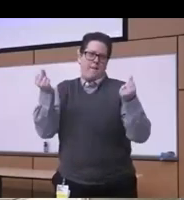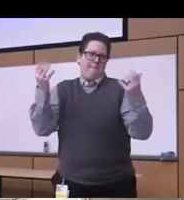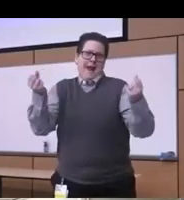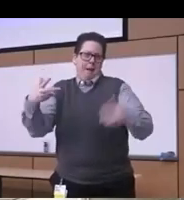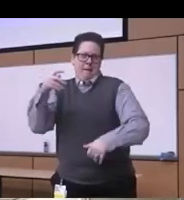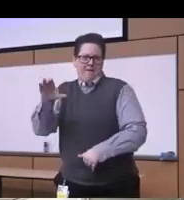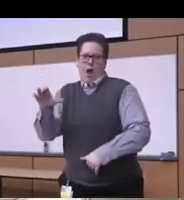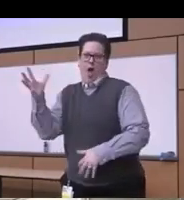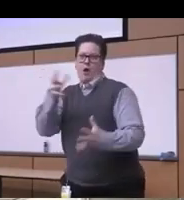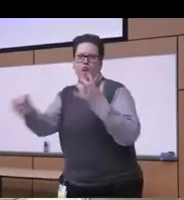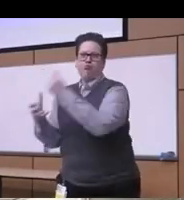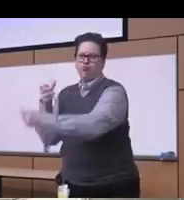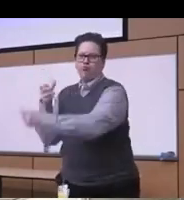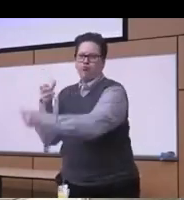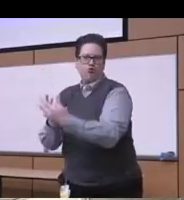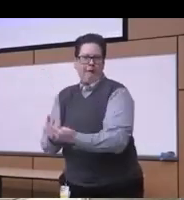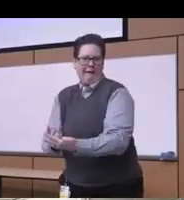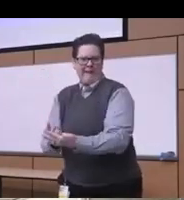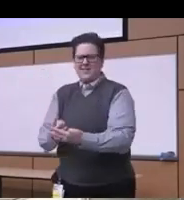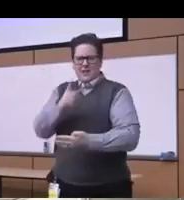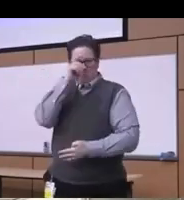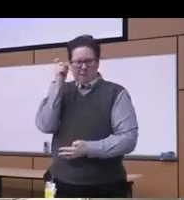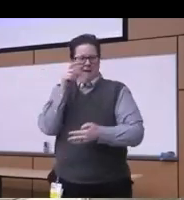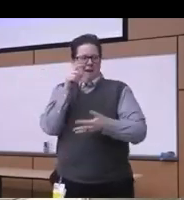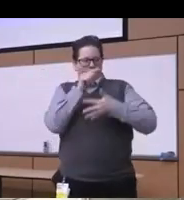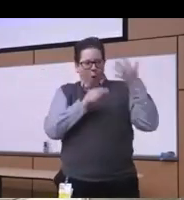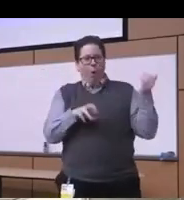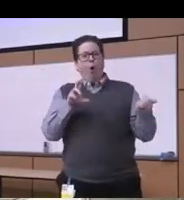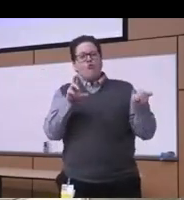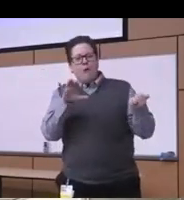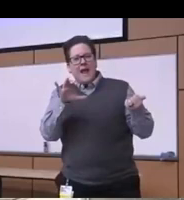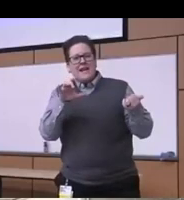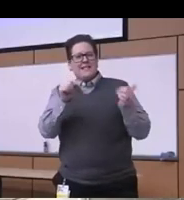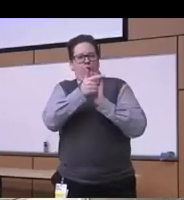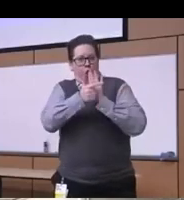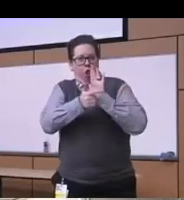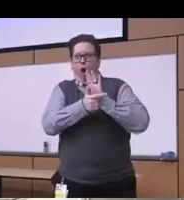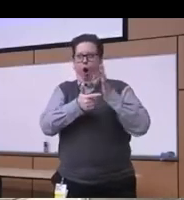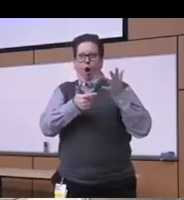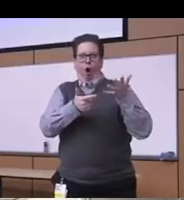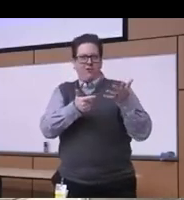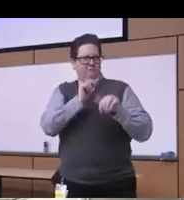fueling more of these racist policies you know and and which led up basically more and more to